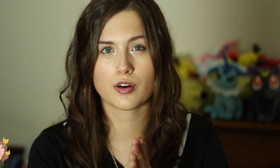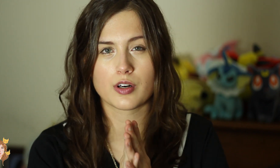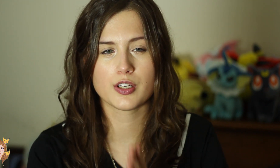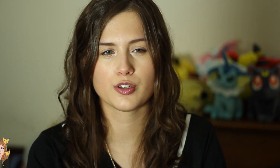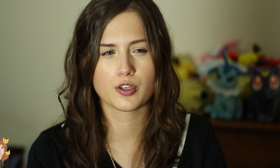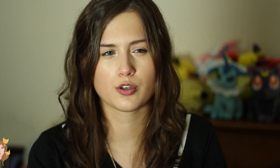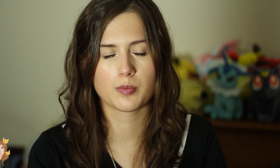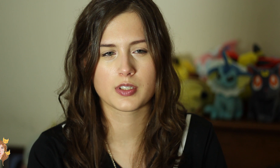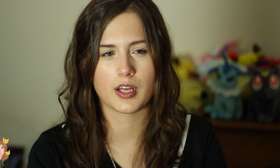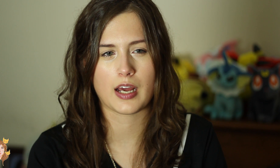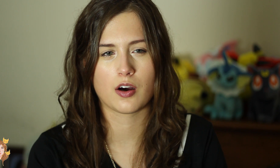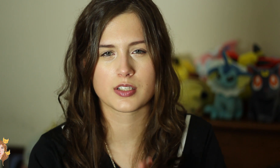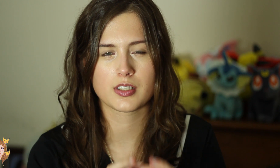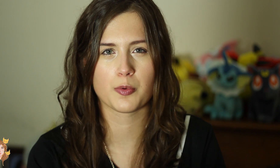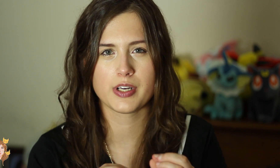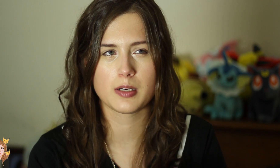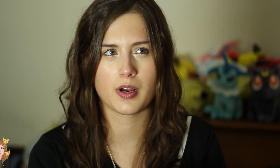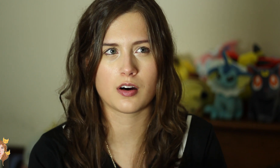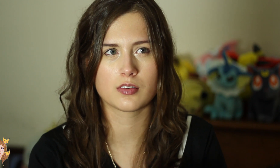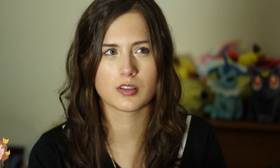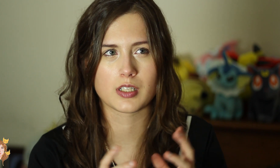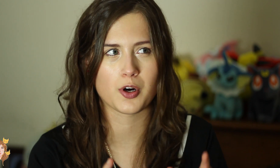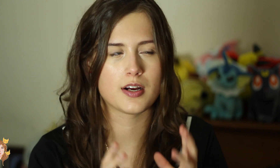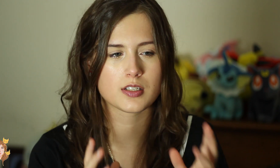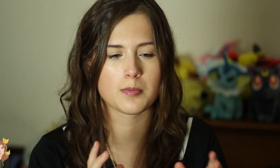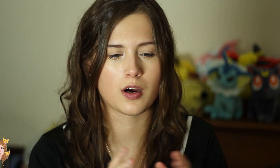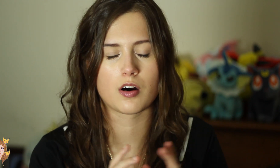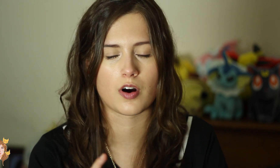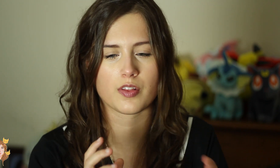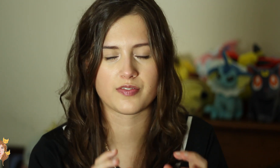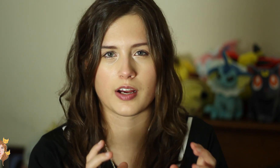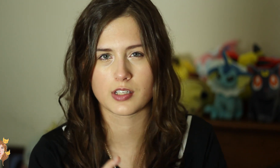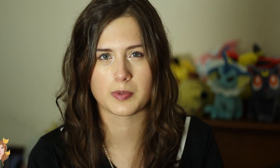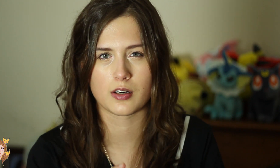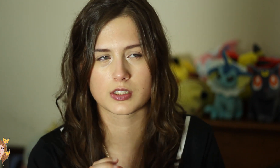Google and YouTube send out summary emails, summarized emails of all the fan subtitles